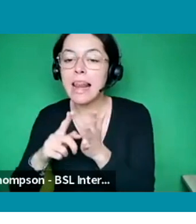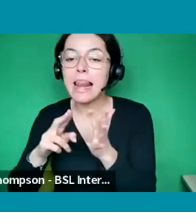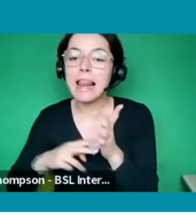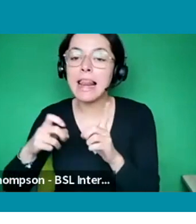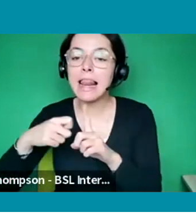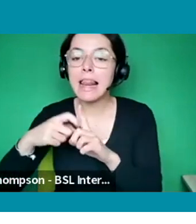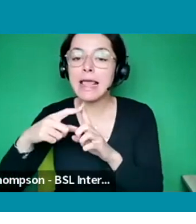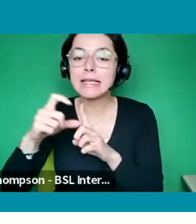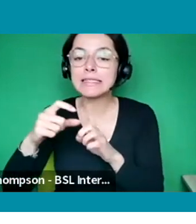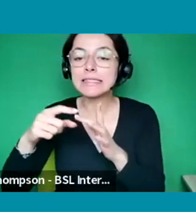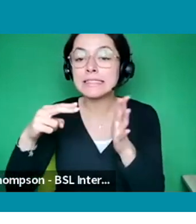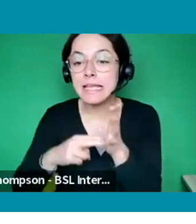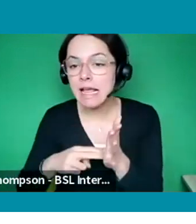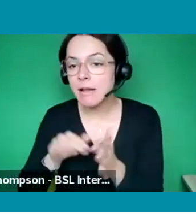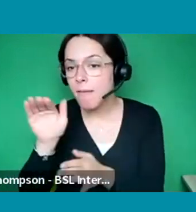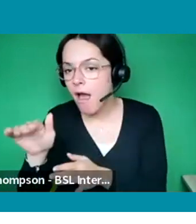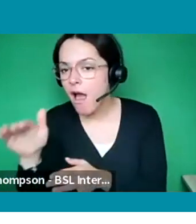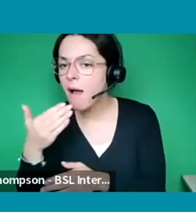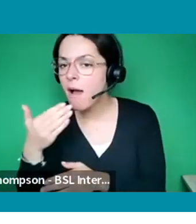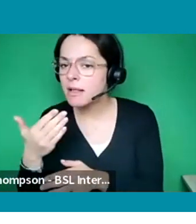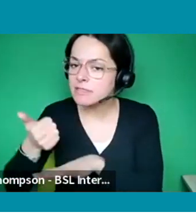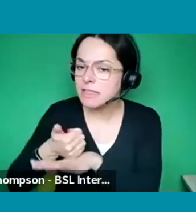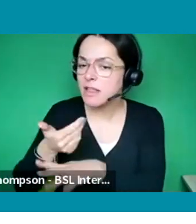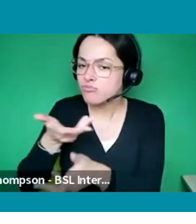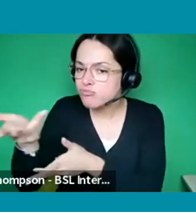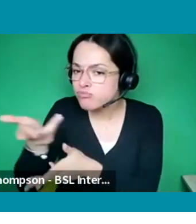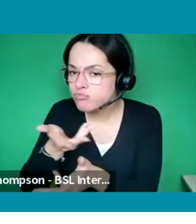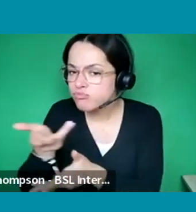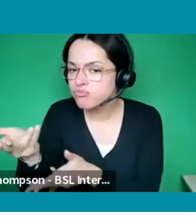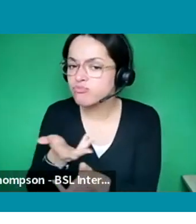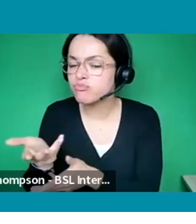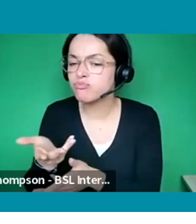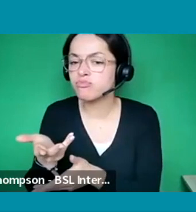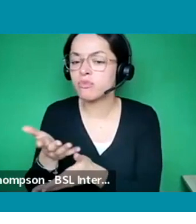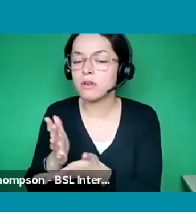I would say most of the time people are more likely to get back to you if you, I've asked